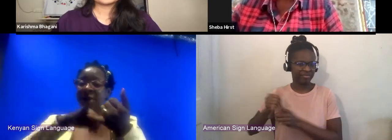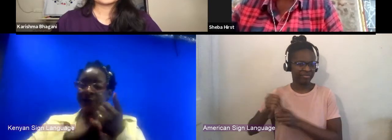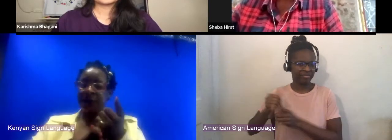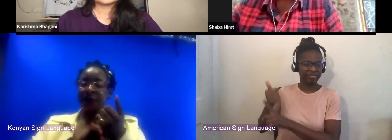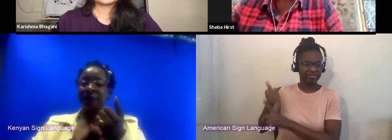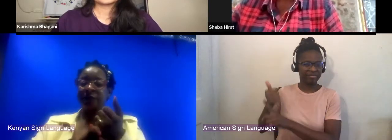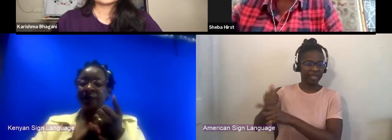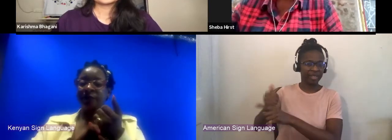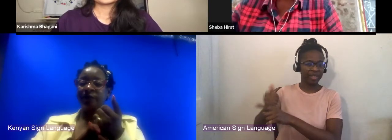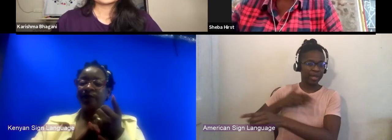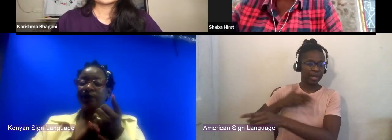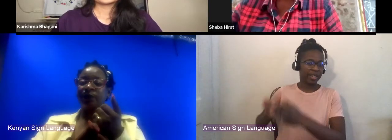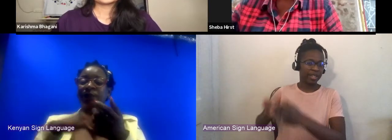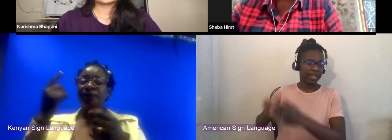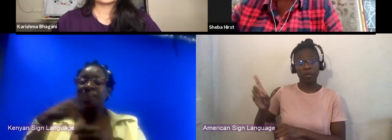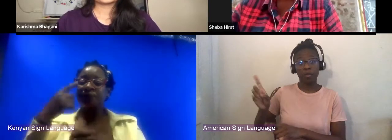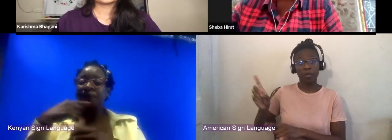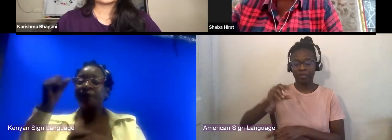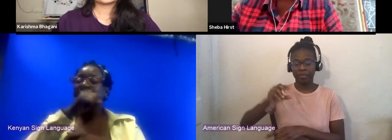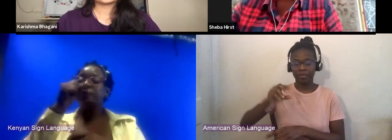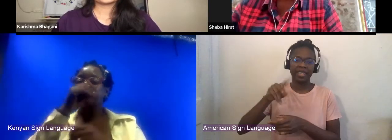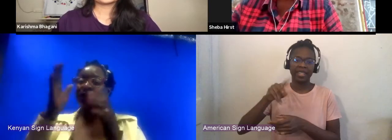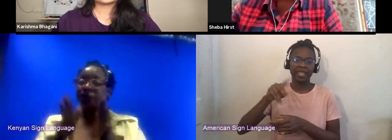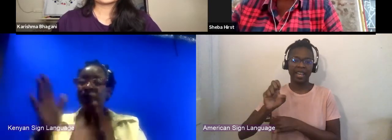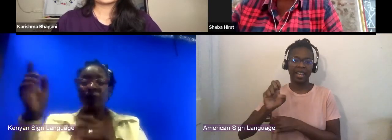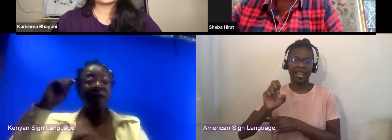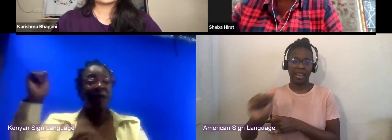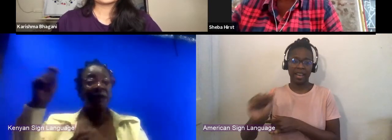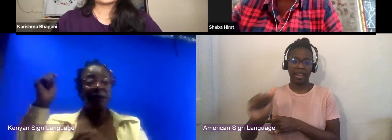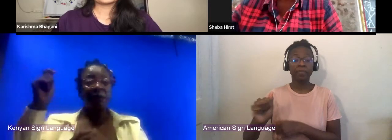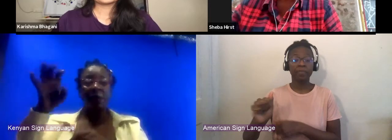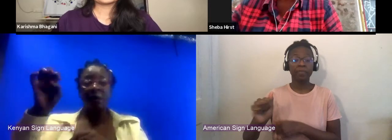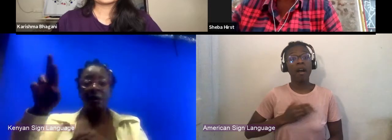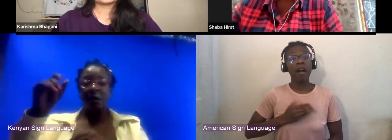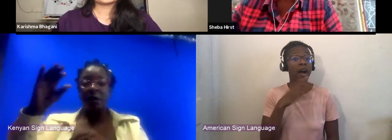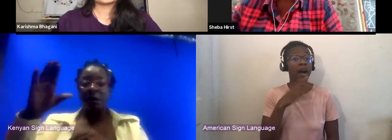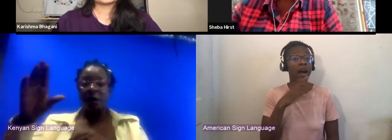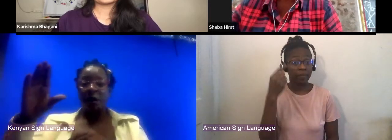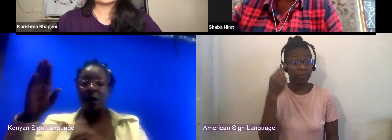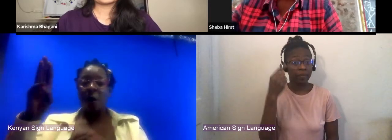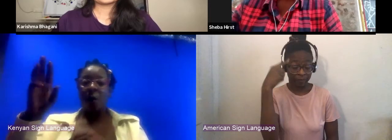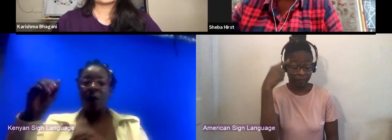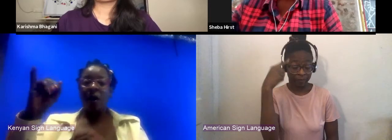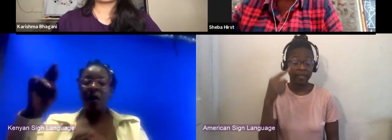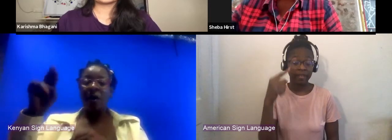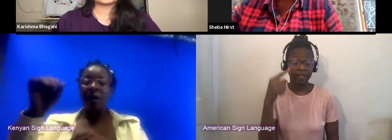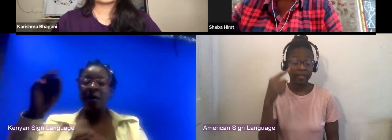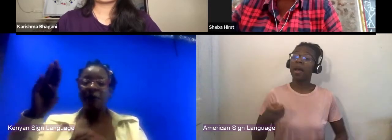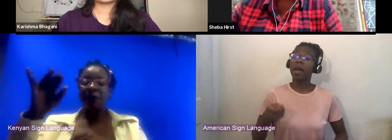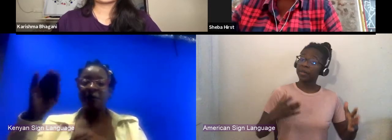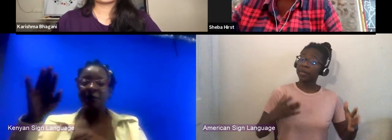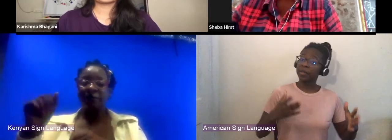And Rainmaker basically is a management and production house that we set up about more